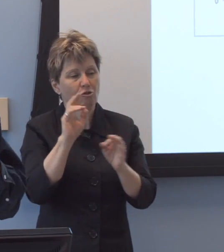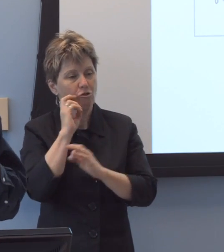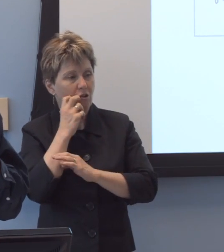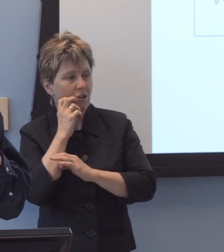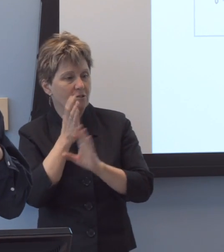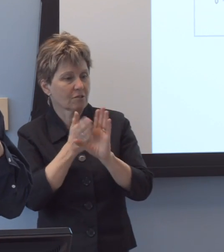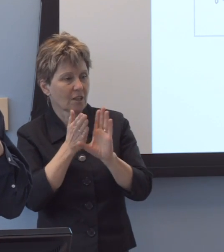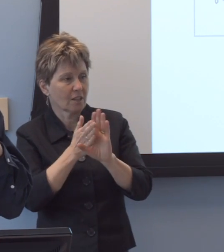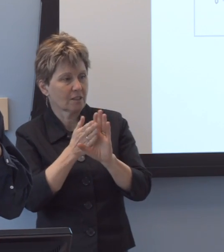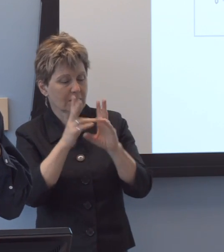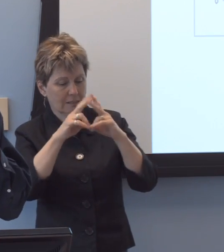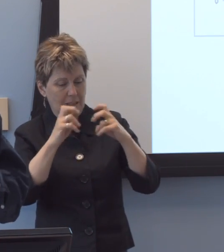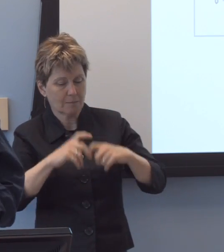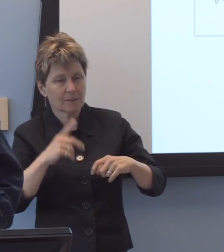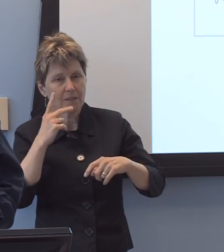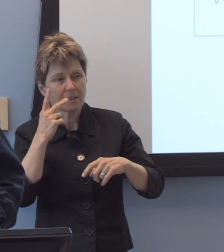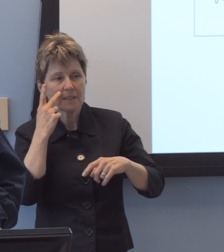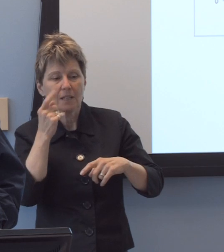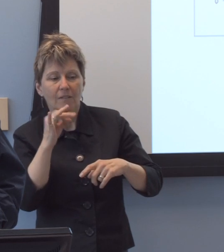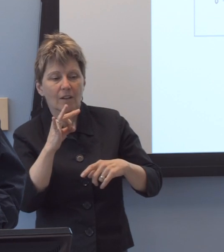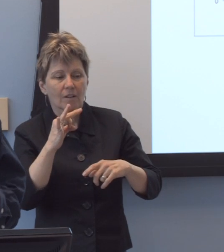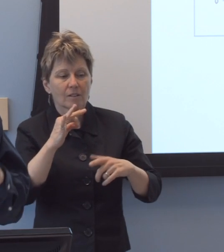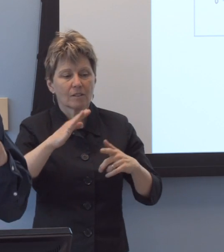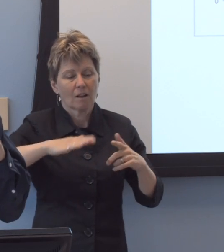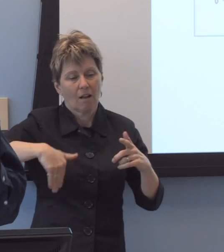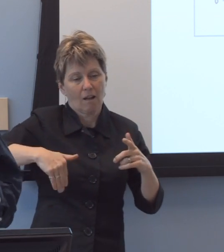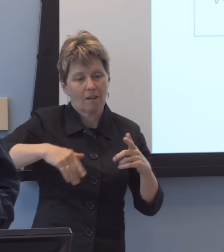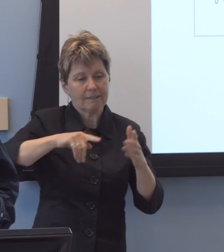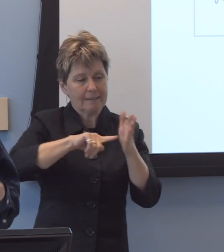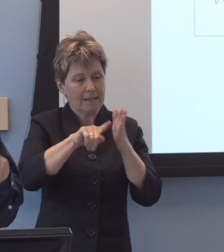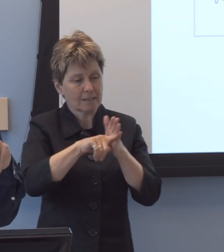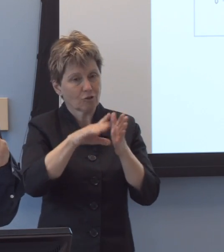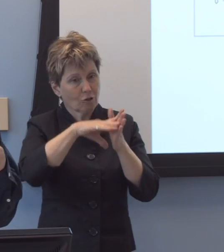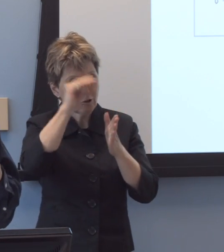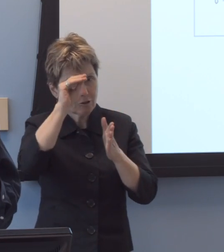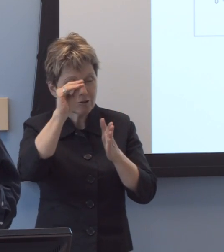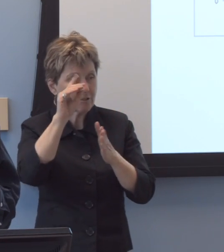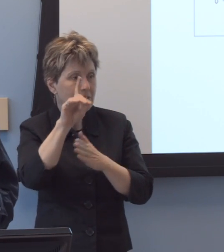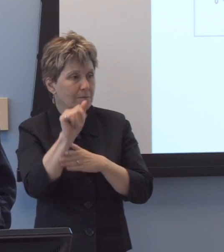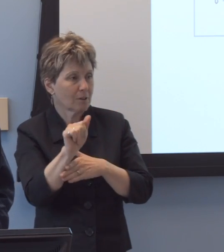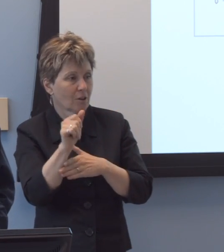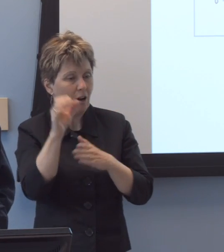there was, um, an undiagnosed learning disability or cognitive disability or emergent